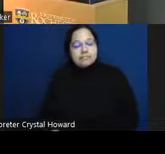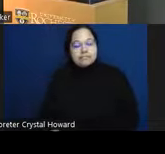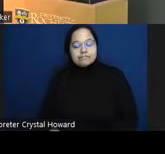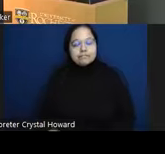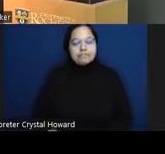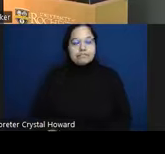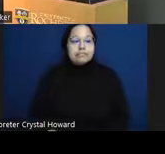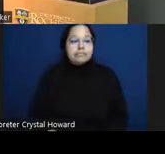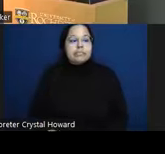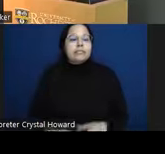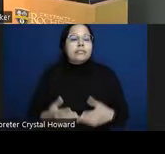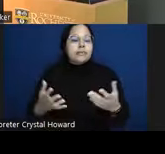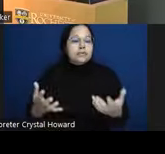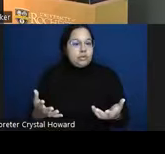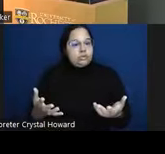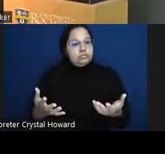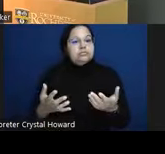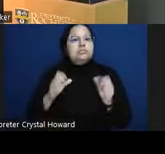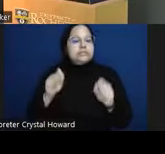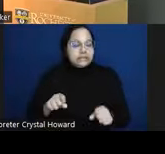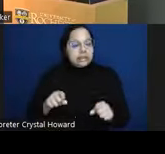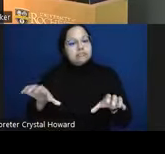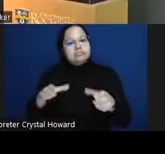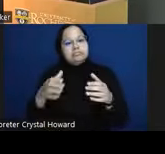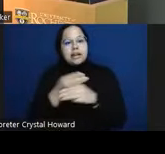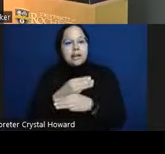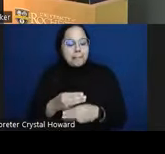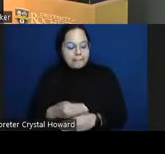do all this math by just counting people with you know with our our fingers and then like tallying